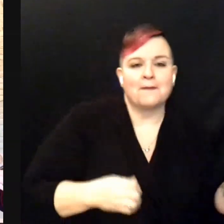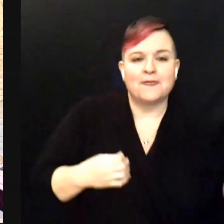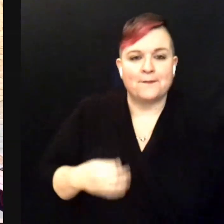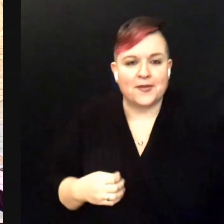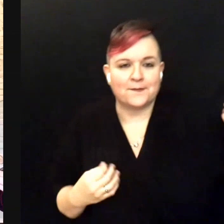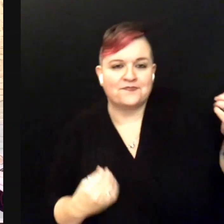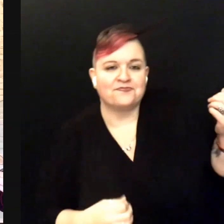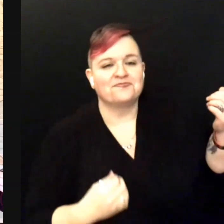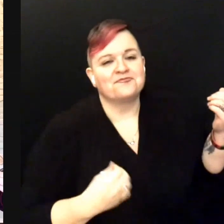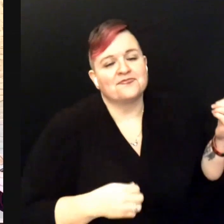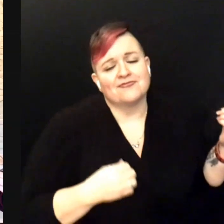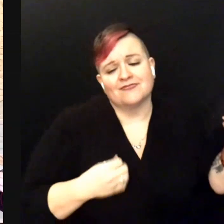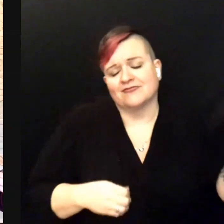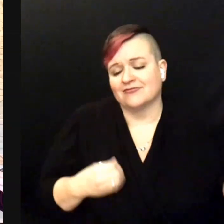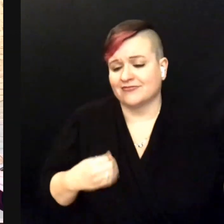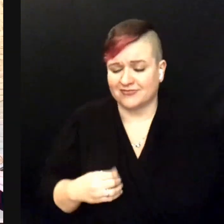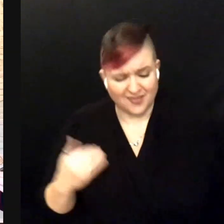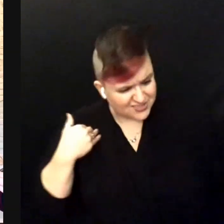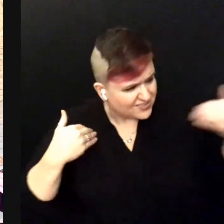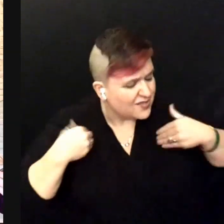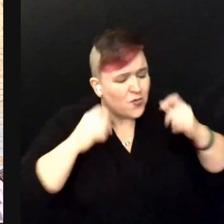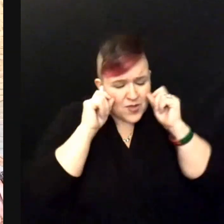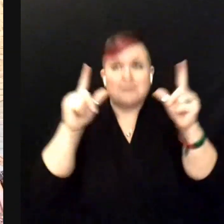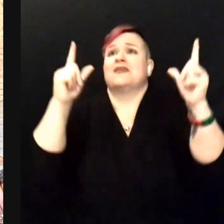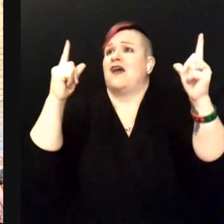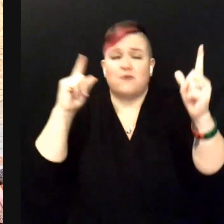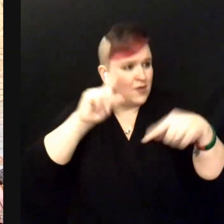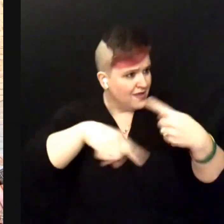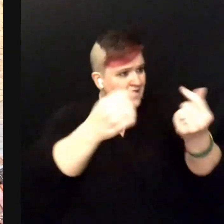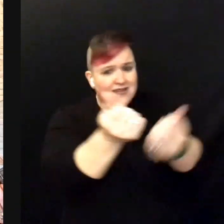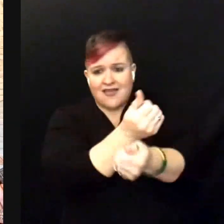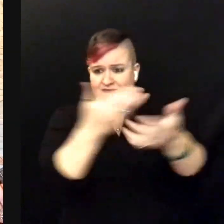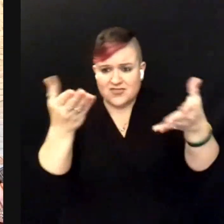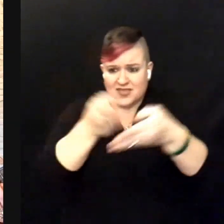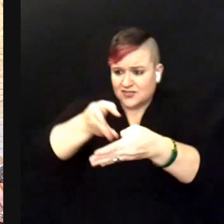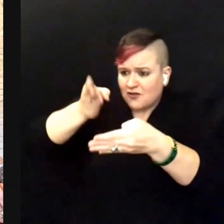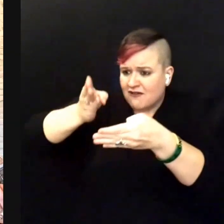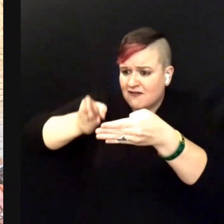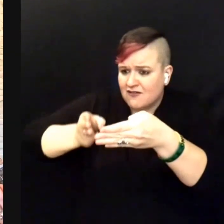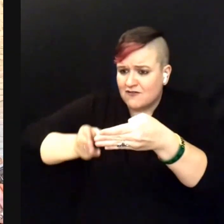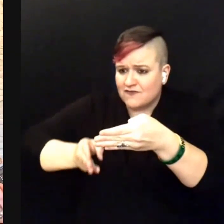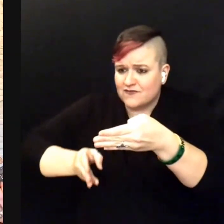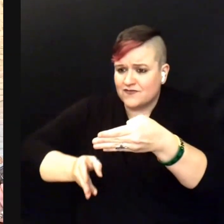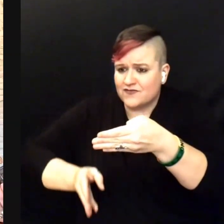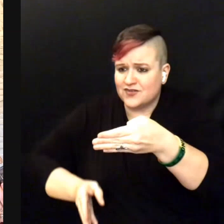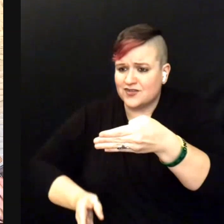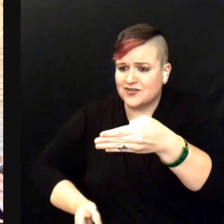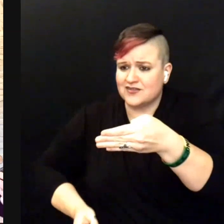Wake me up when it’s all over